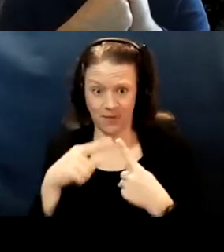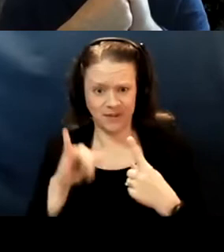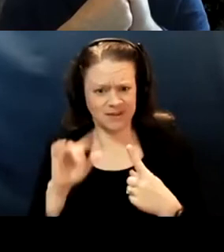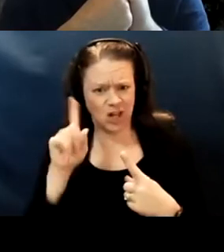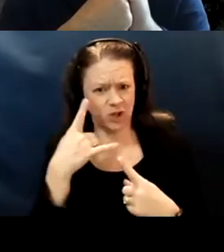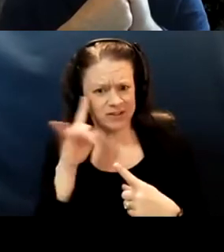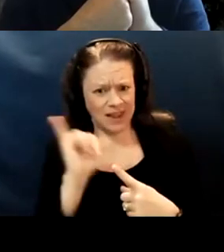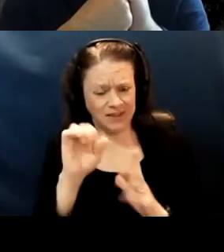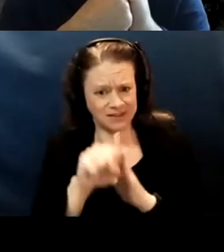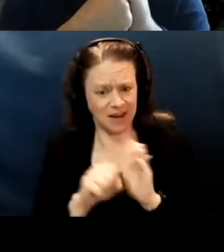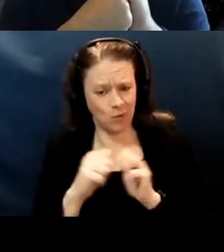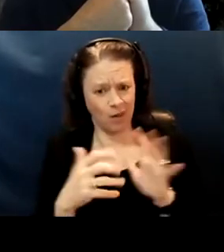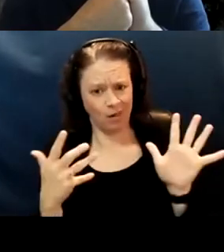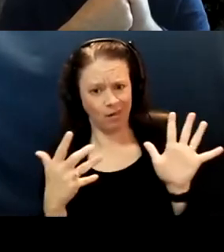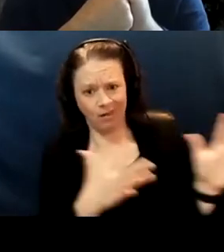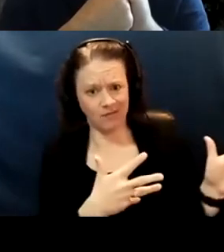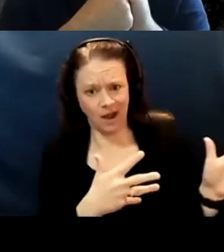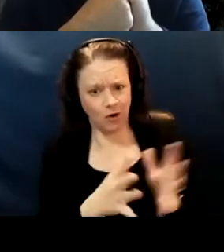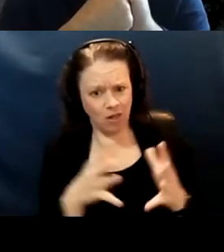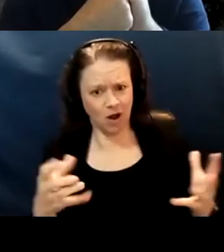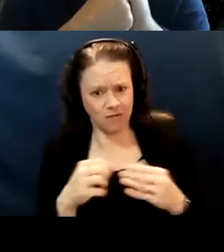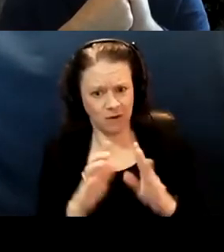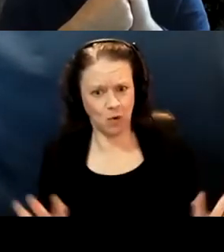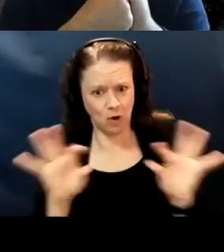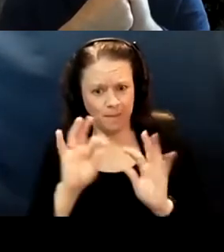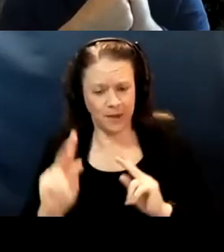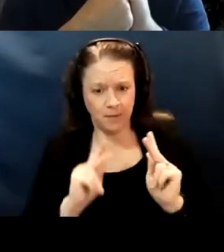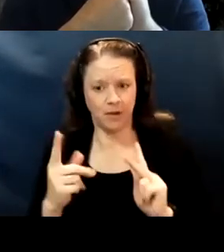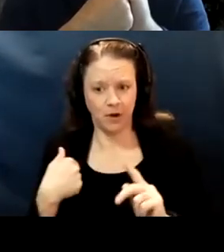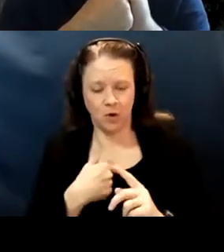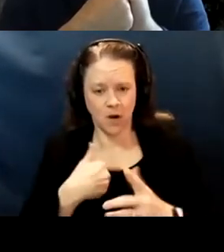are only gonna leave a lot of important people out." We spent a lot of time in those CVAC meetings.